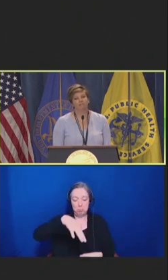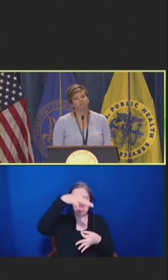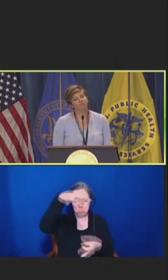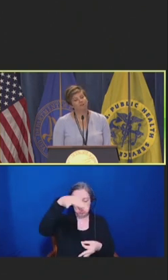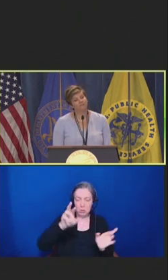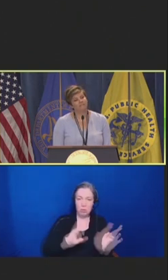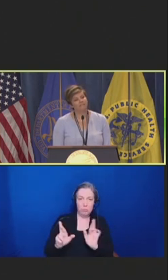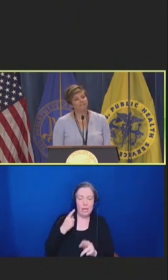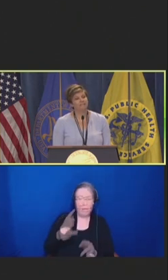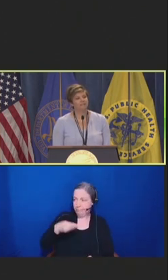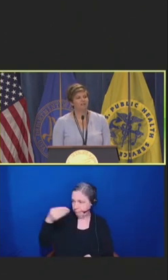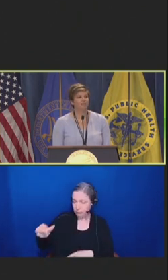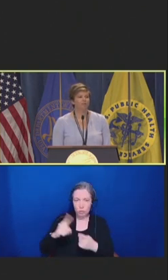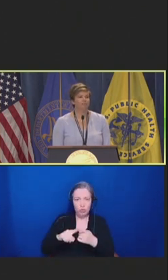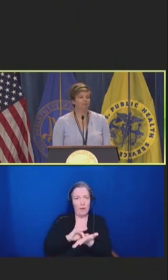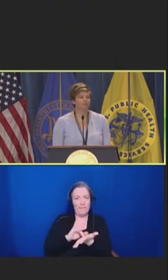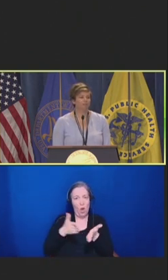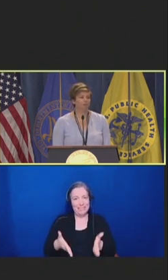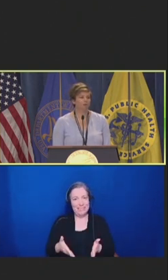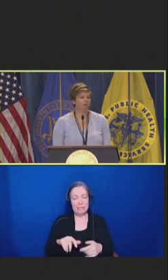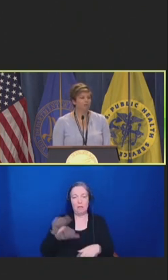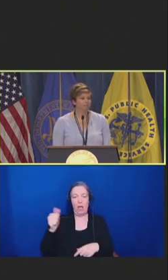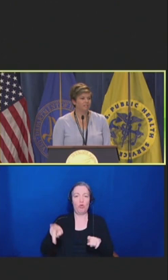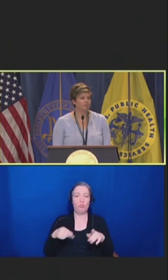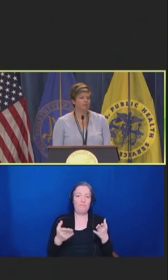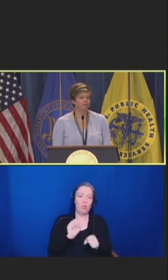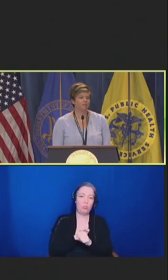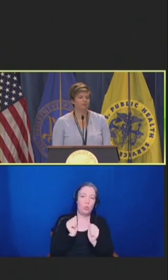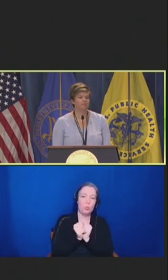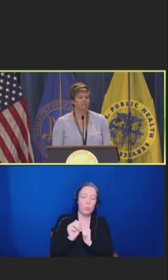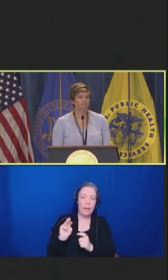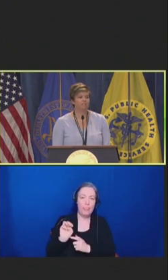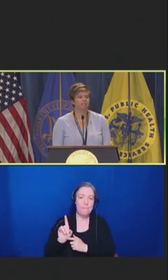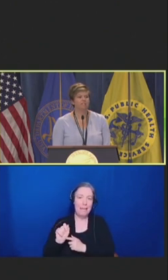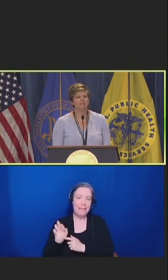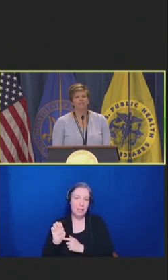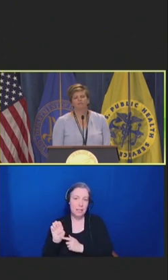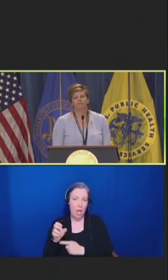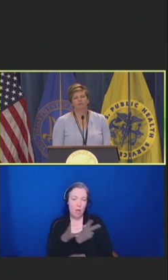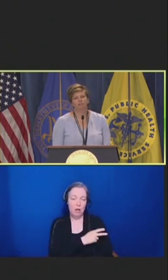to pharmacists and other providers who work closely with Medicare beneficiaries, you know,